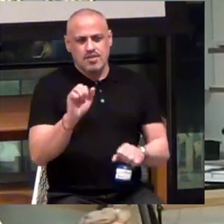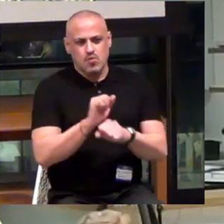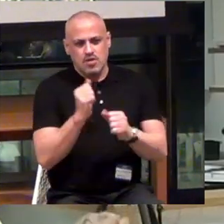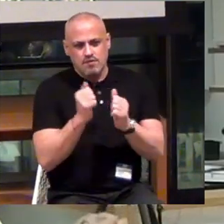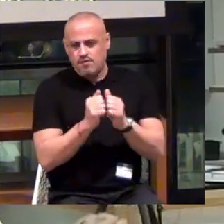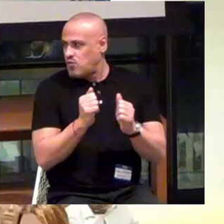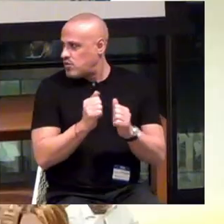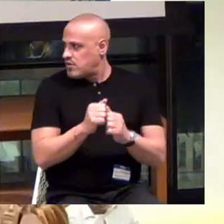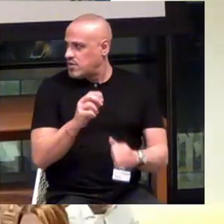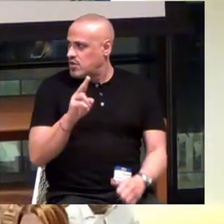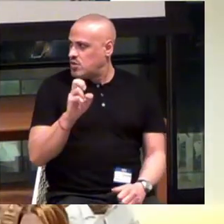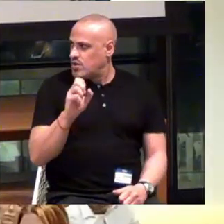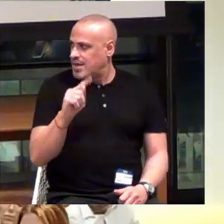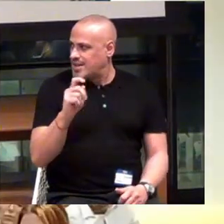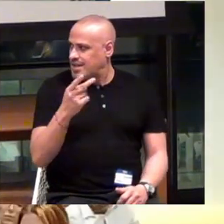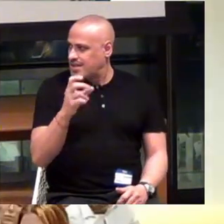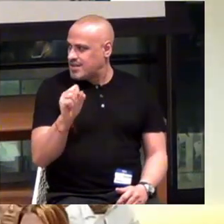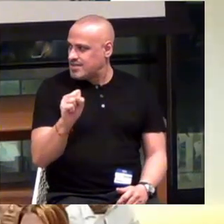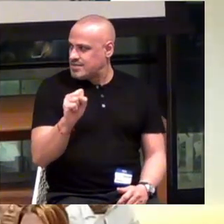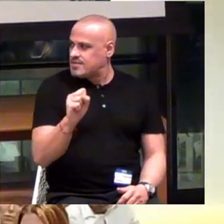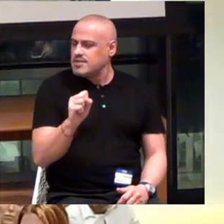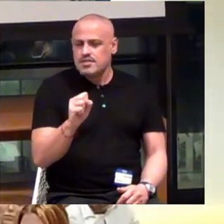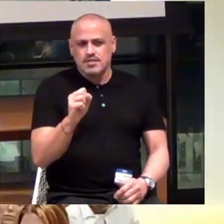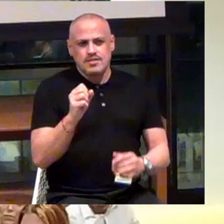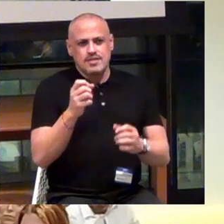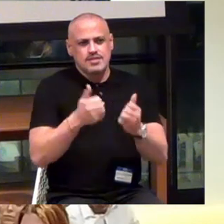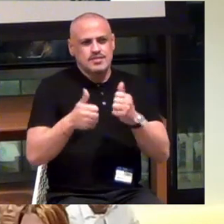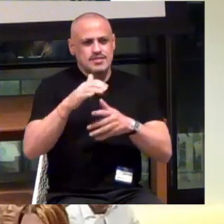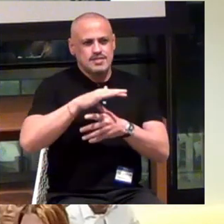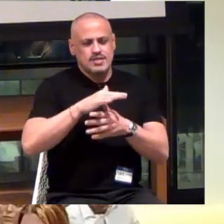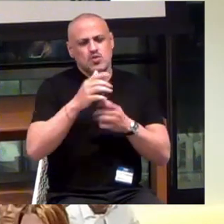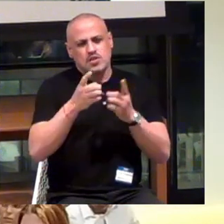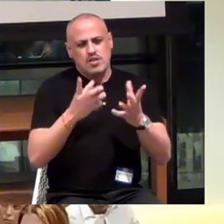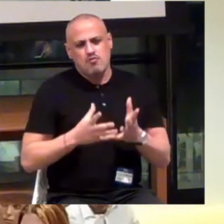I work for 2U, and I'm senior director of product accessibility there.